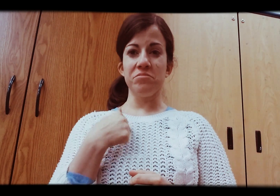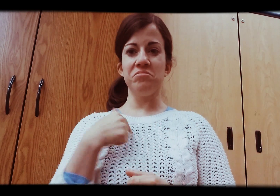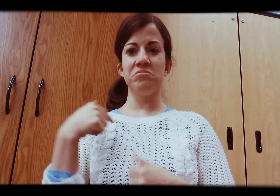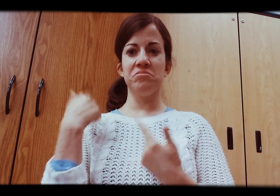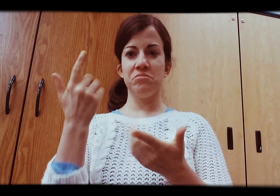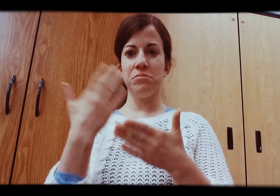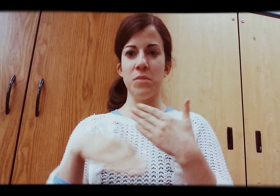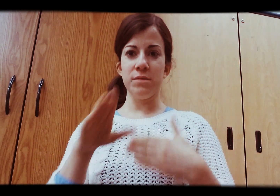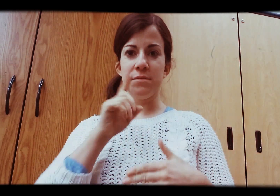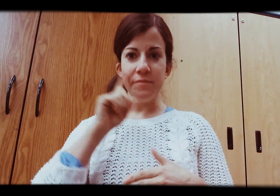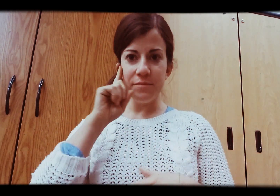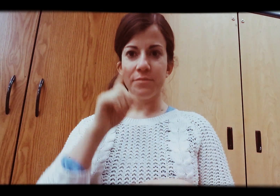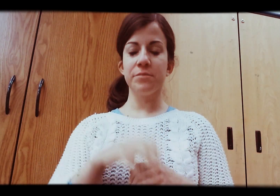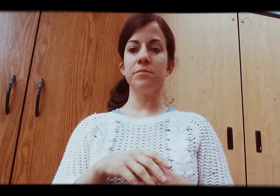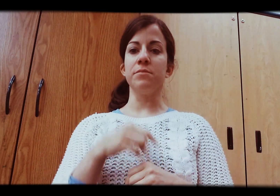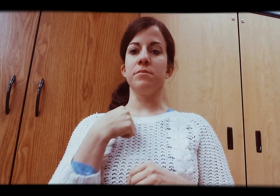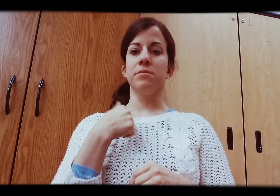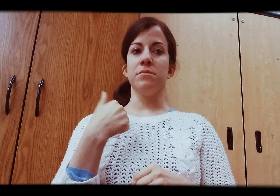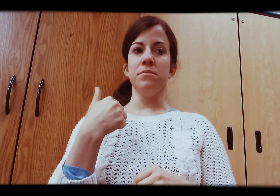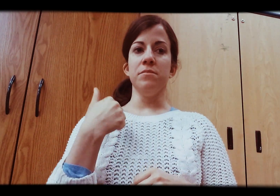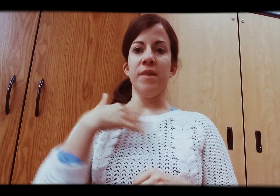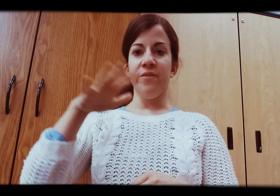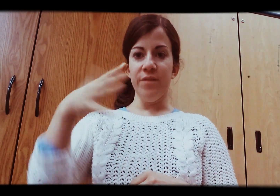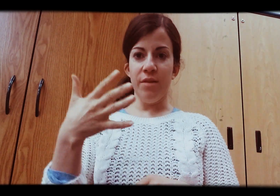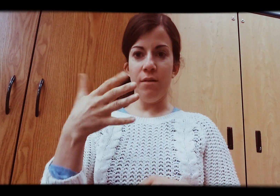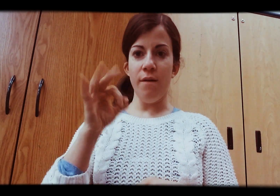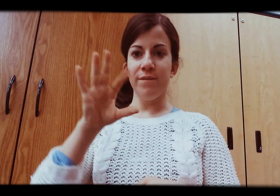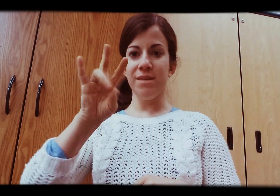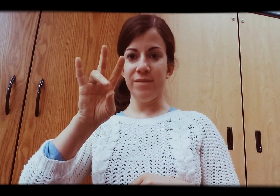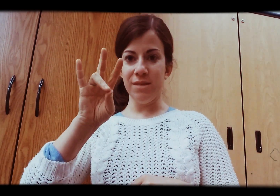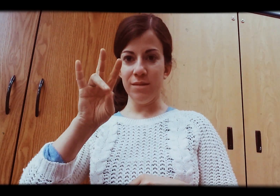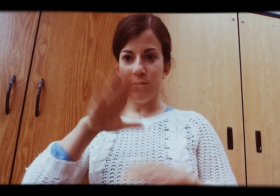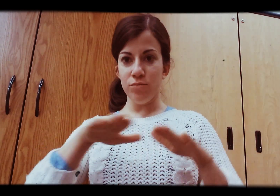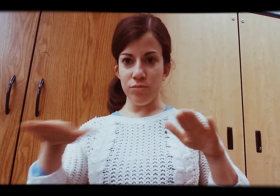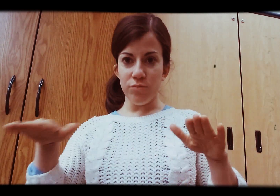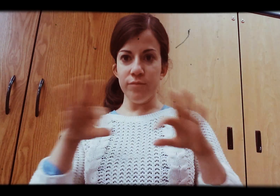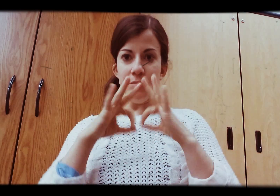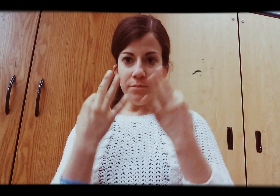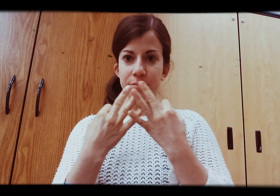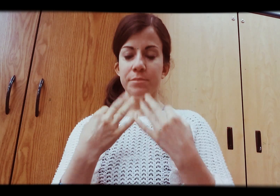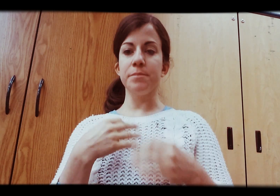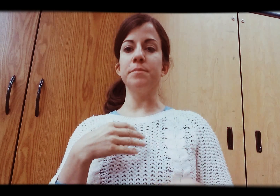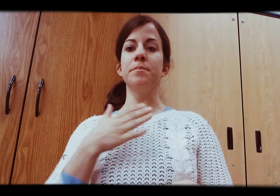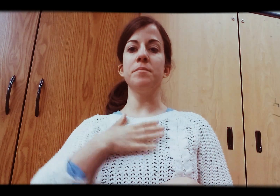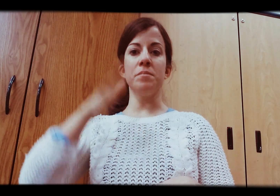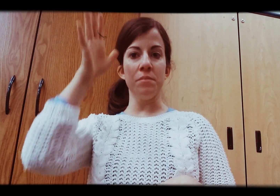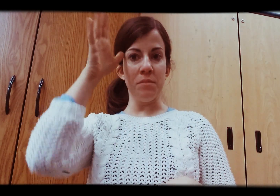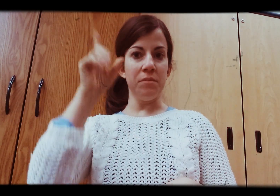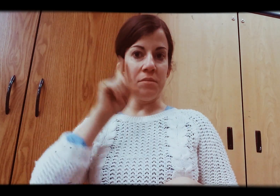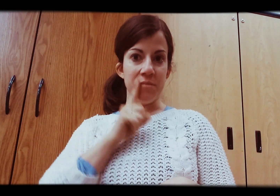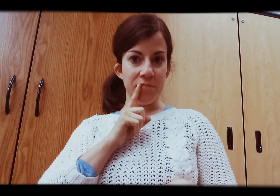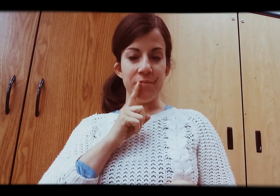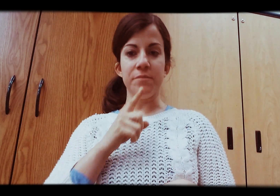I was born deaf. I am a 5th child of 7 in my family. My dad is deaf.